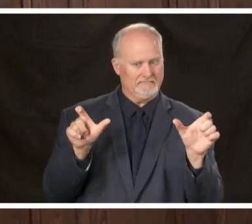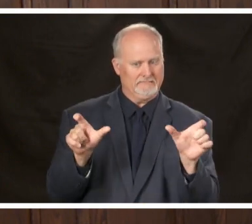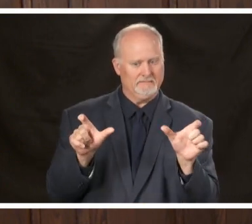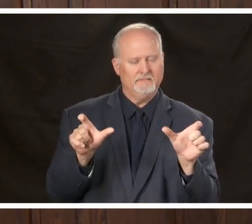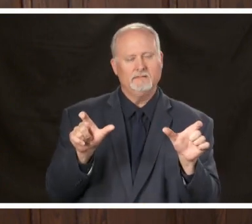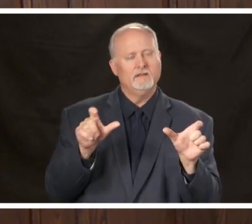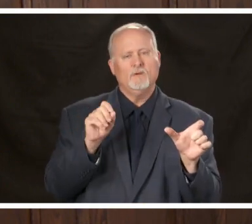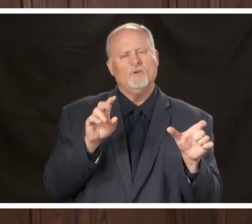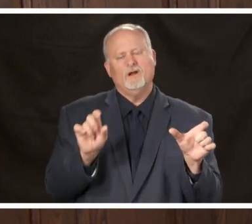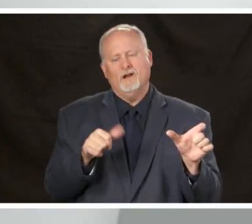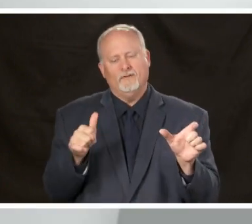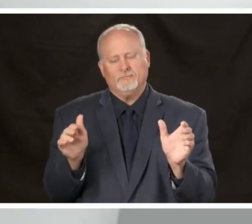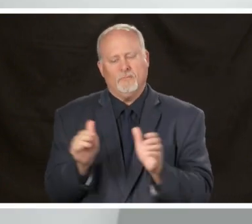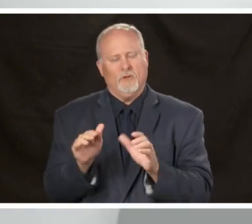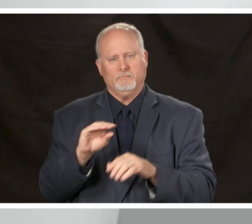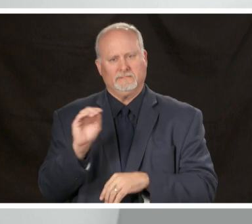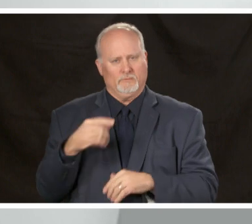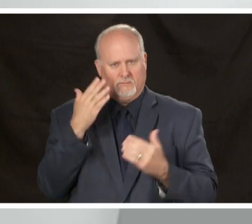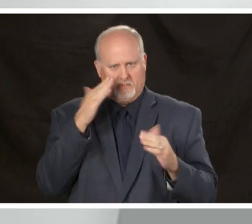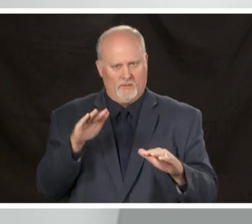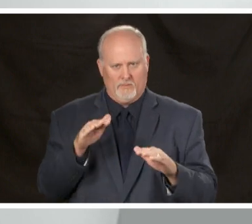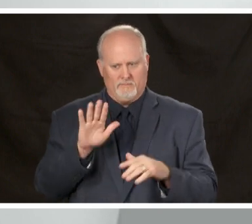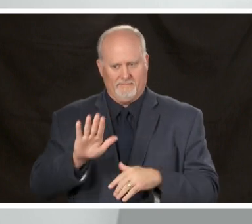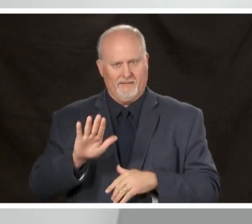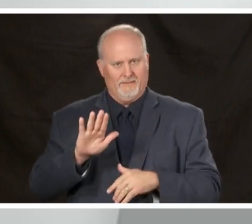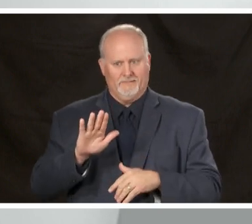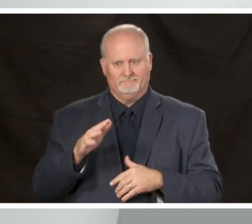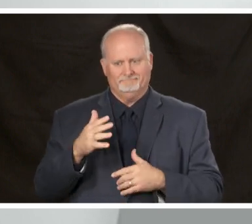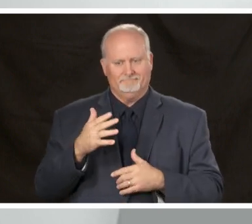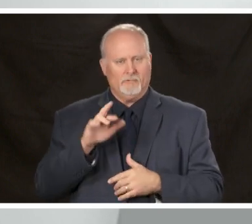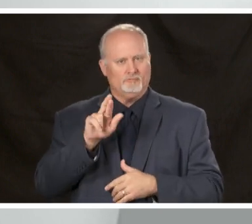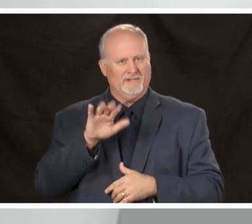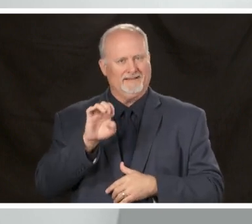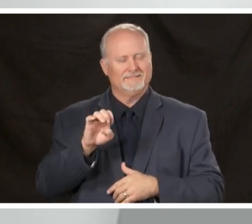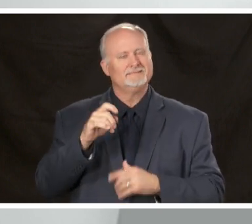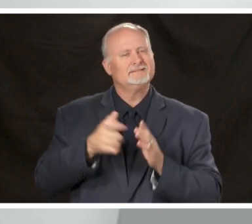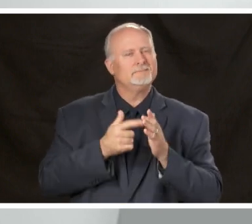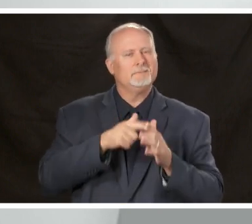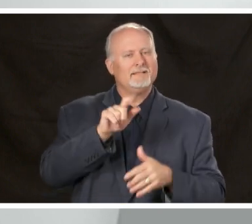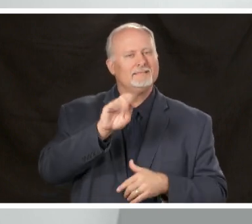or it's unspecified because laboratories do not always report to us those